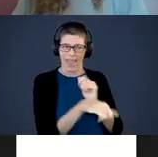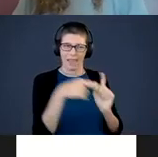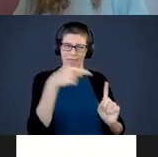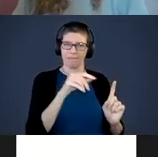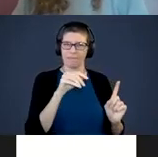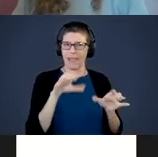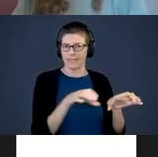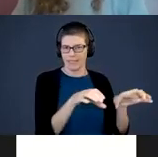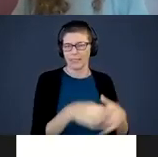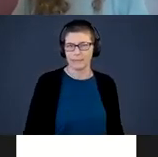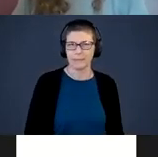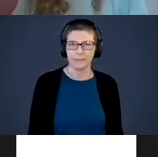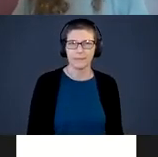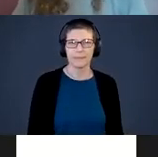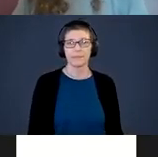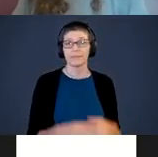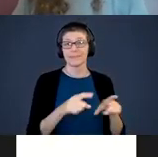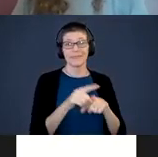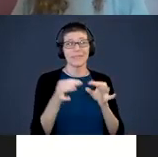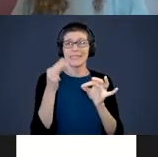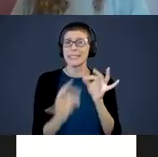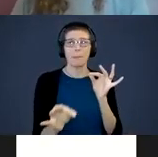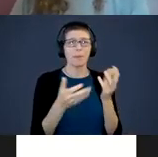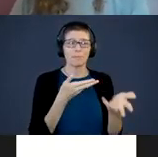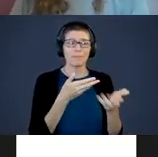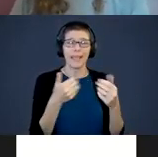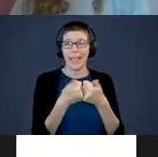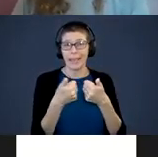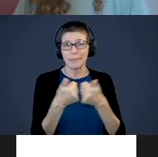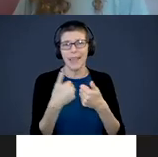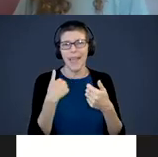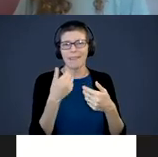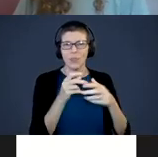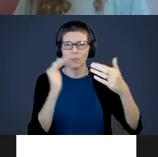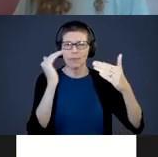You can also do it through simple interactive games. I listed a few games we all know like